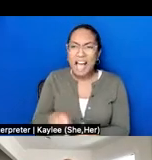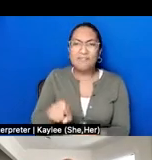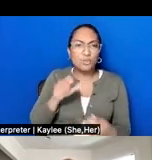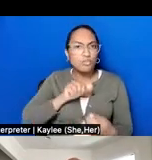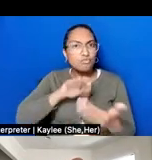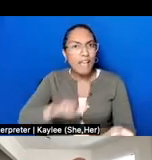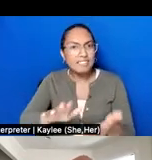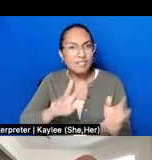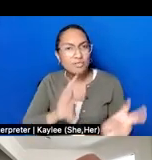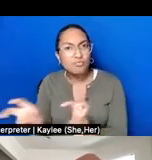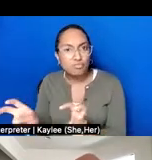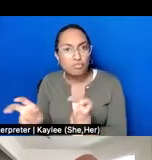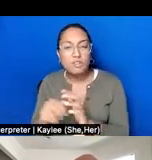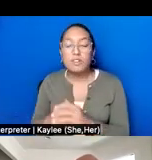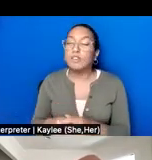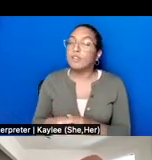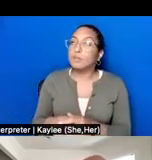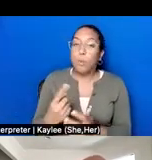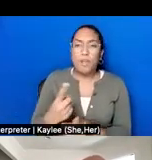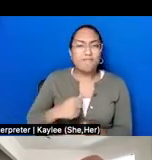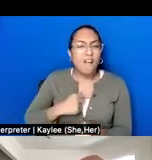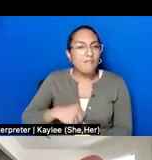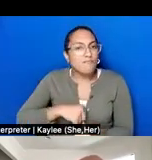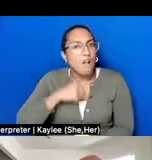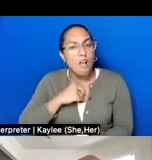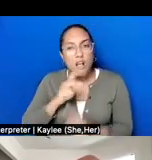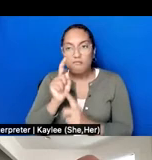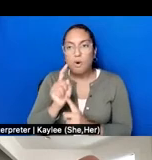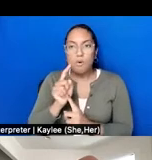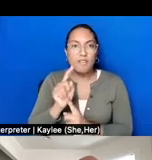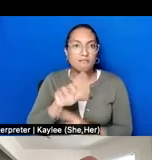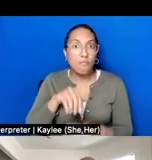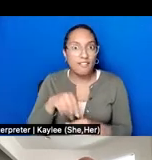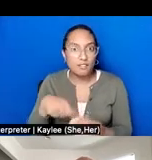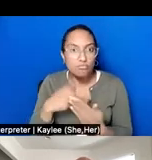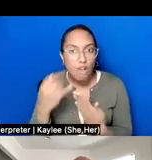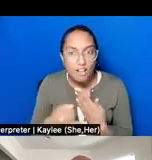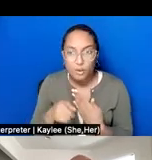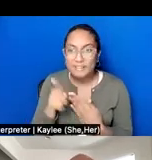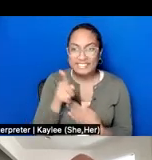one of my proudest moments working on this project, because it demonstrated how we as